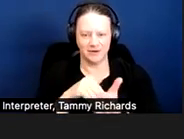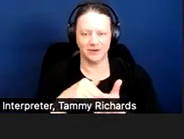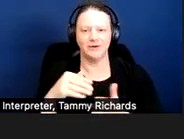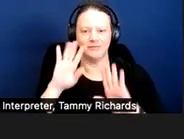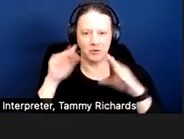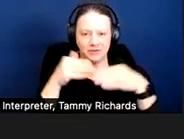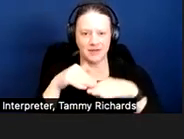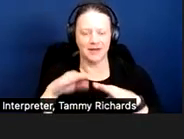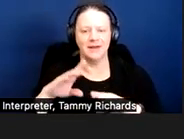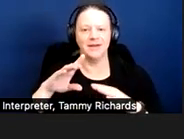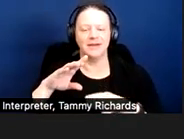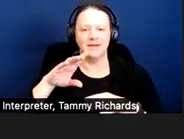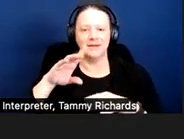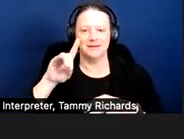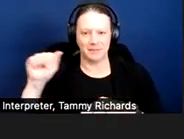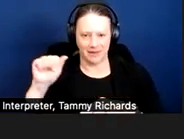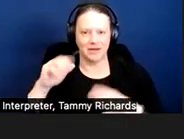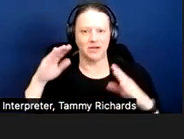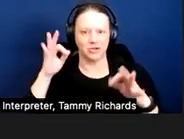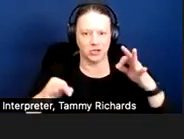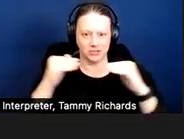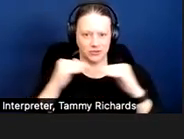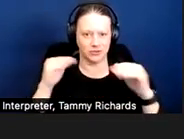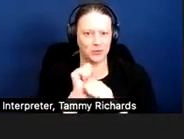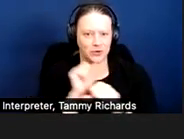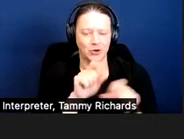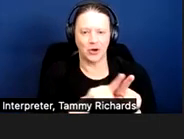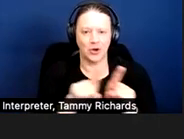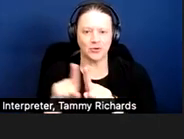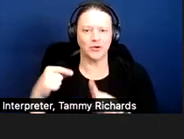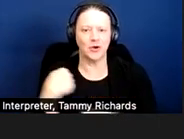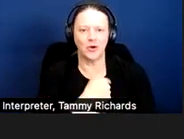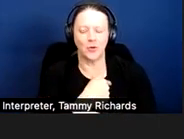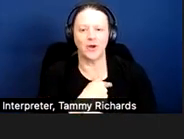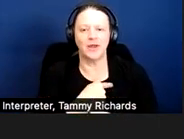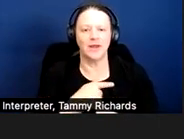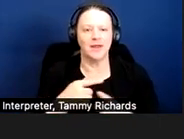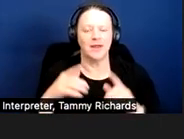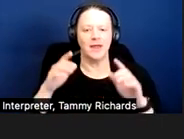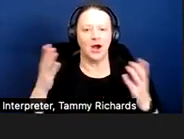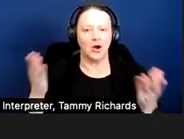We are also a support center for qualified legal services providers in the State of California.